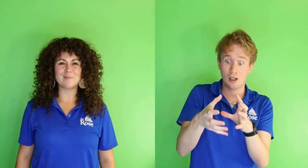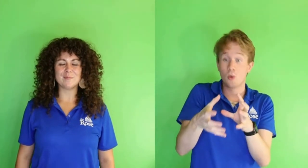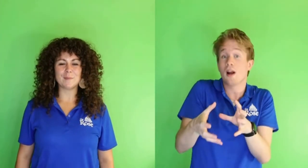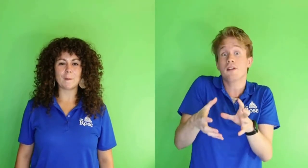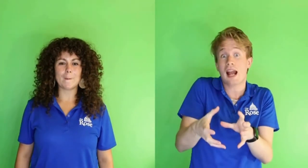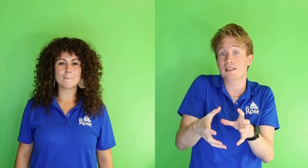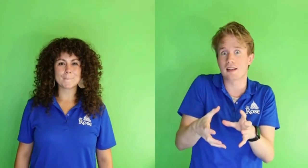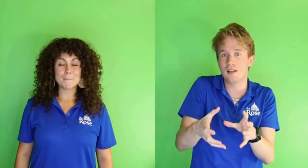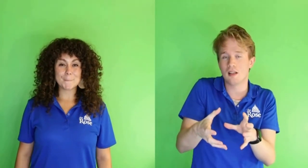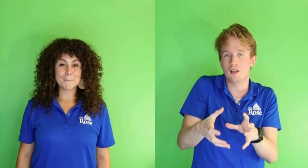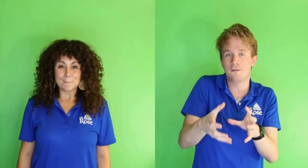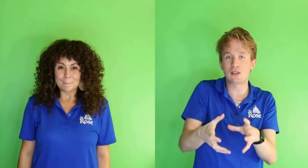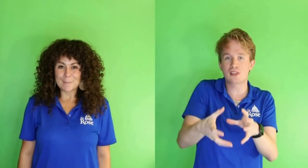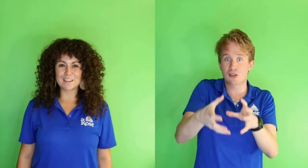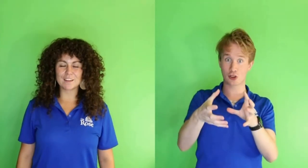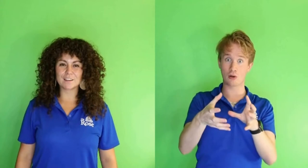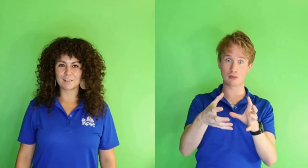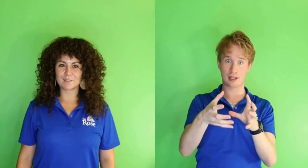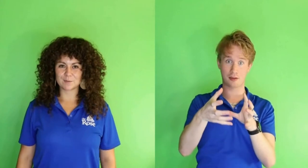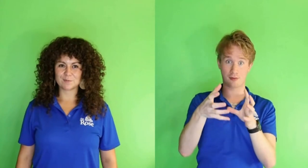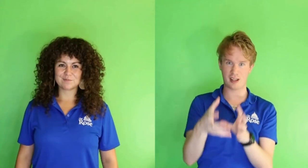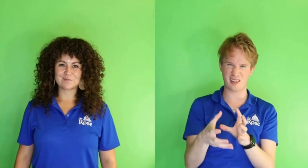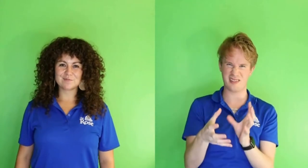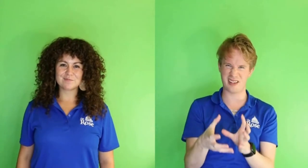whoever has it feels and shows that they're very, very sad.